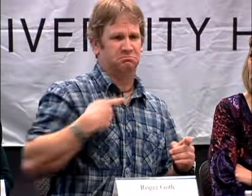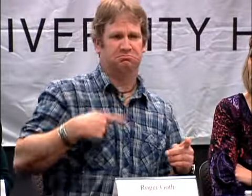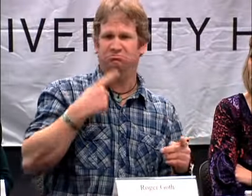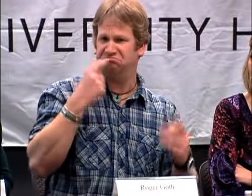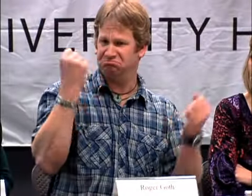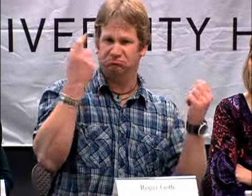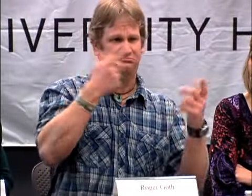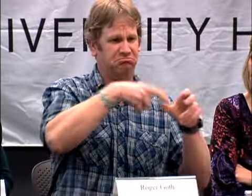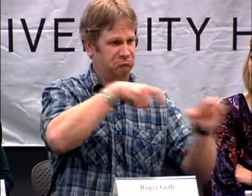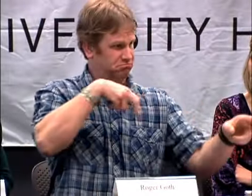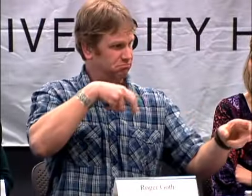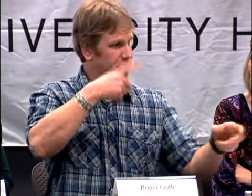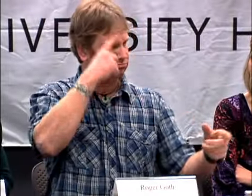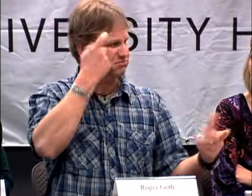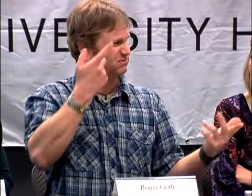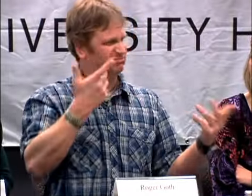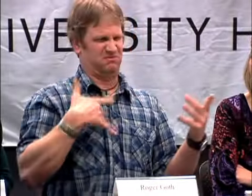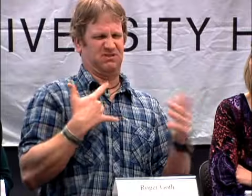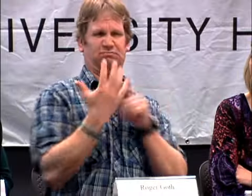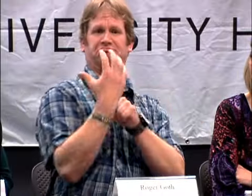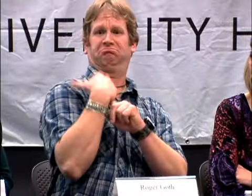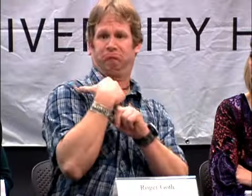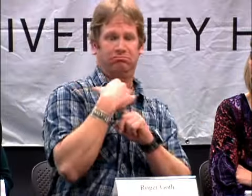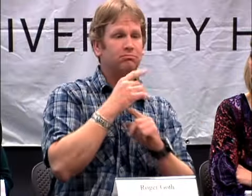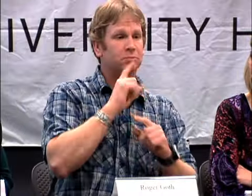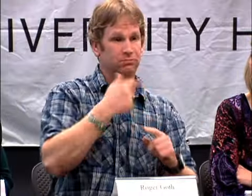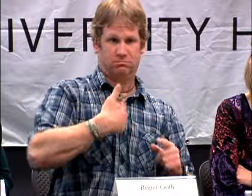A LITTLE BIT ABOUT EDUCATION. SAME WITH PETER. I FELT